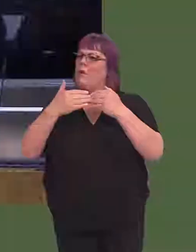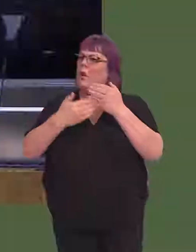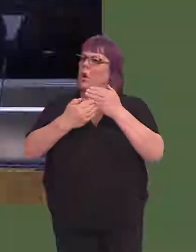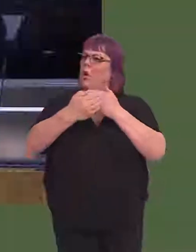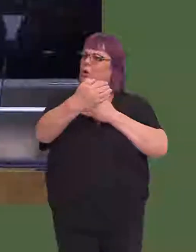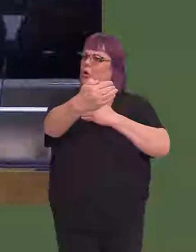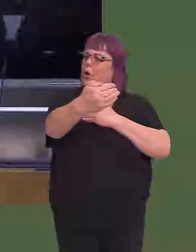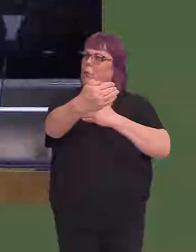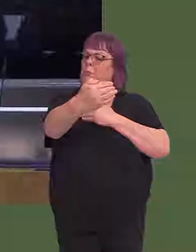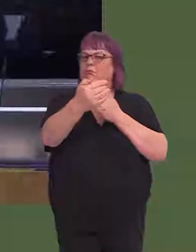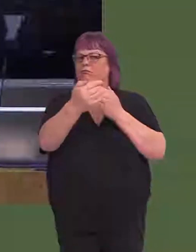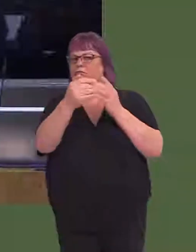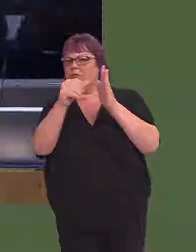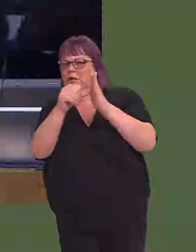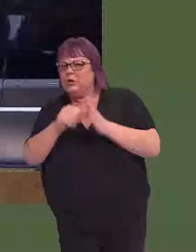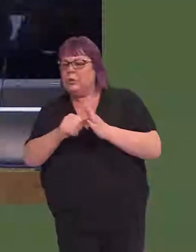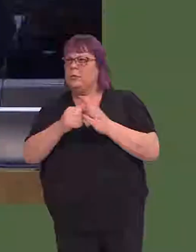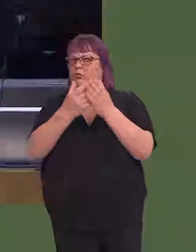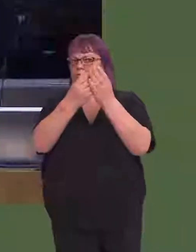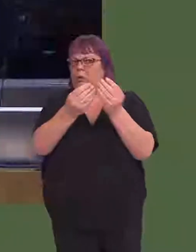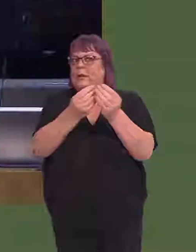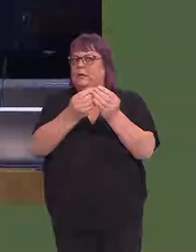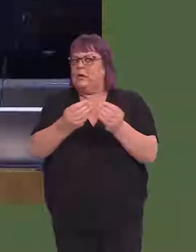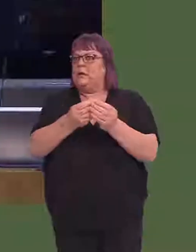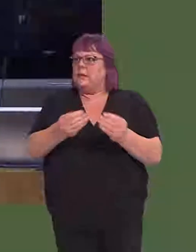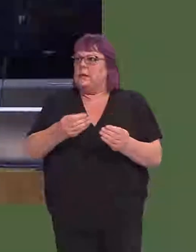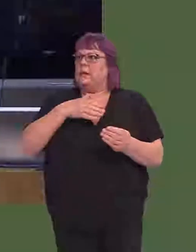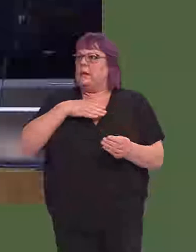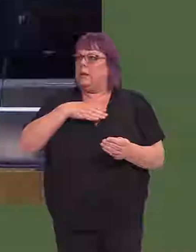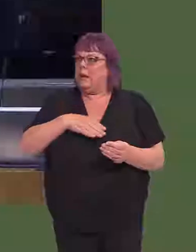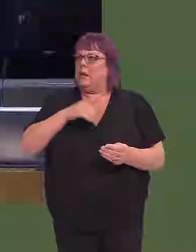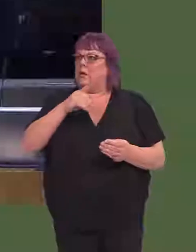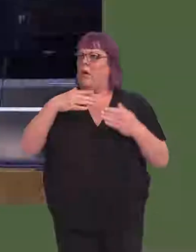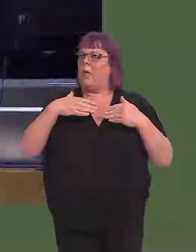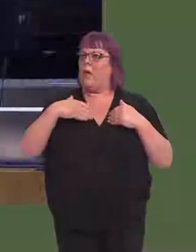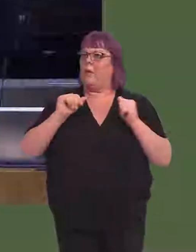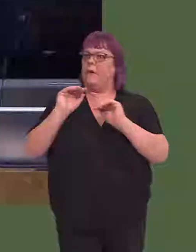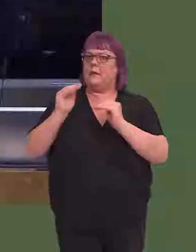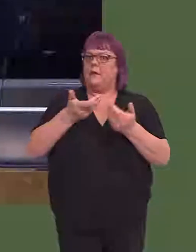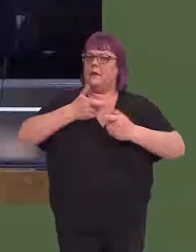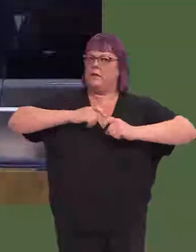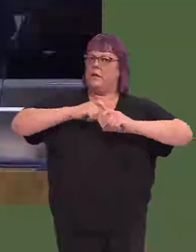systemic weaknesses, which will need to be addressed if the delivery of health services